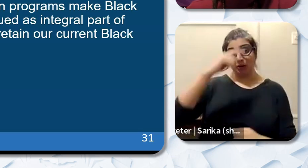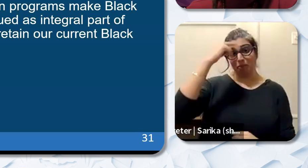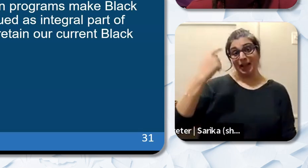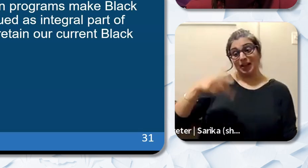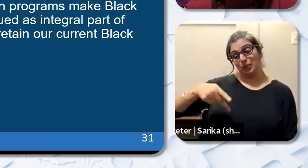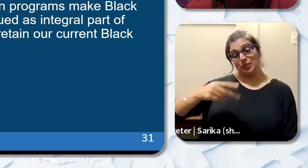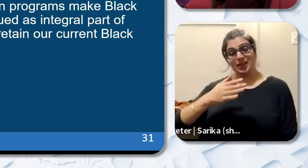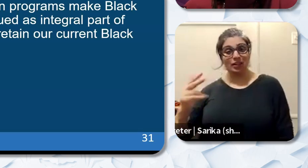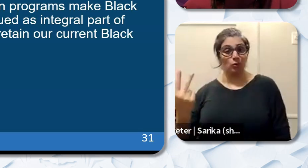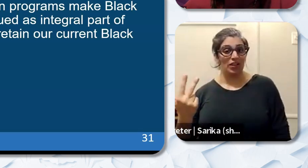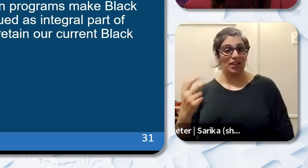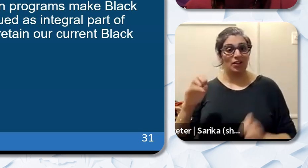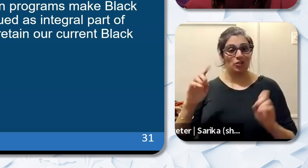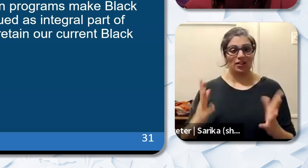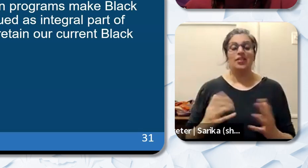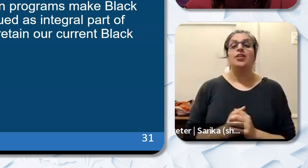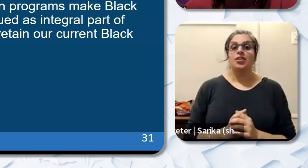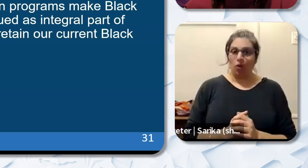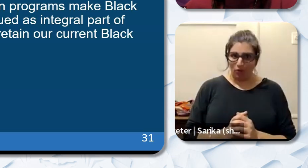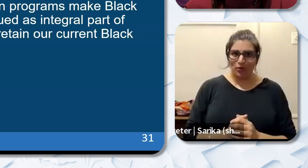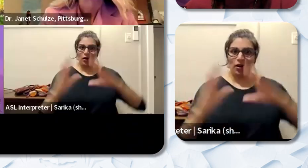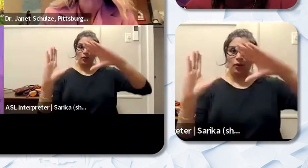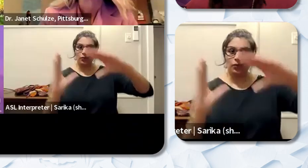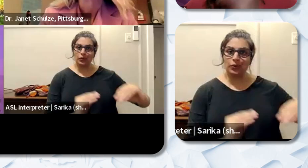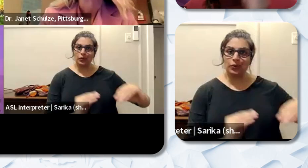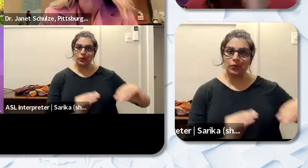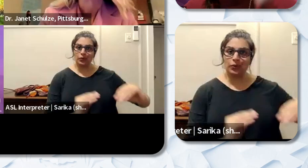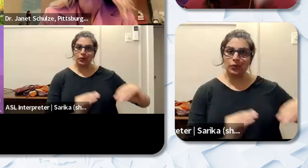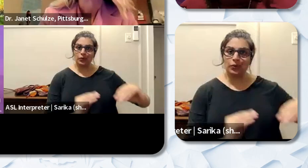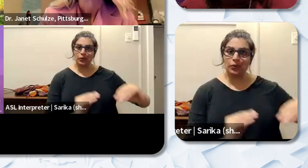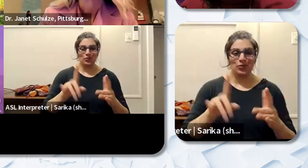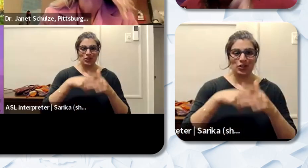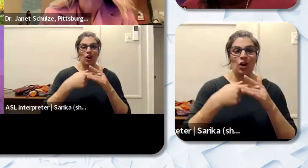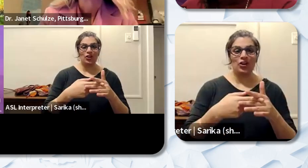so with that we're gonna stop screen sharing and we're gonna begin our pandle discussion. Starting